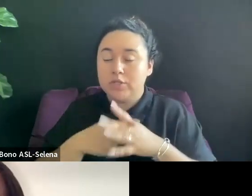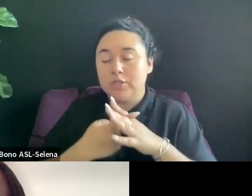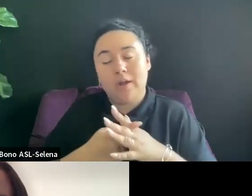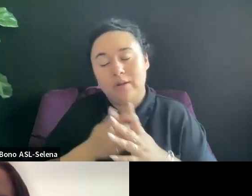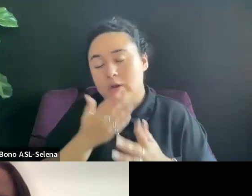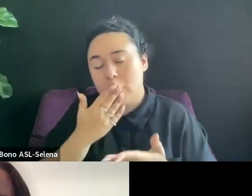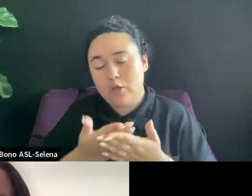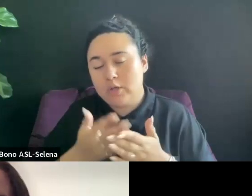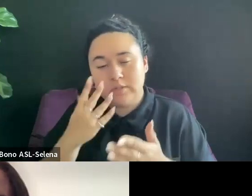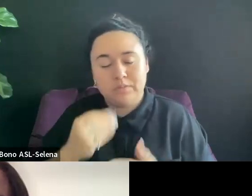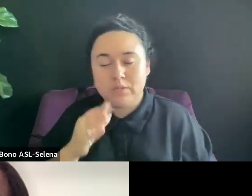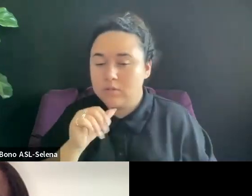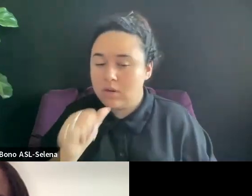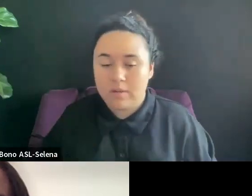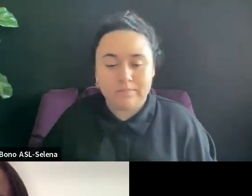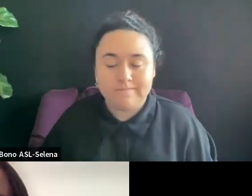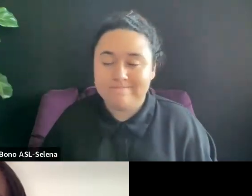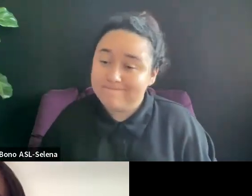HOLD YOUR POWER FOR SURE.